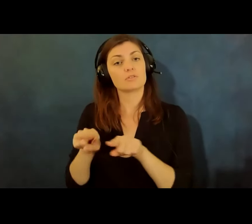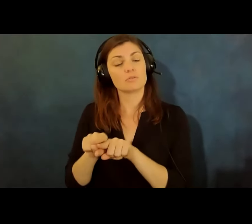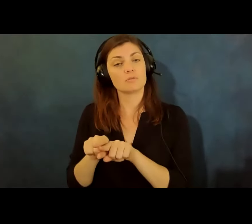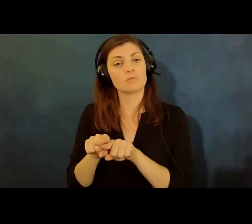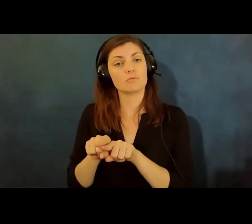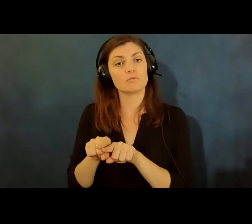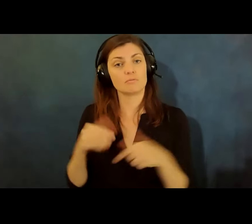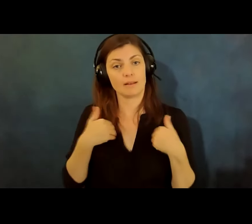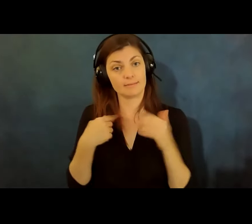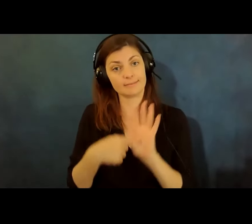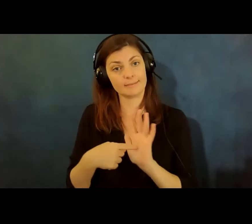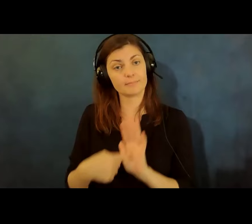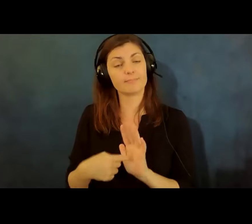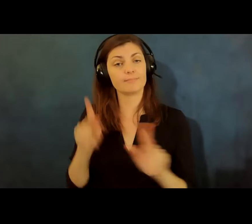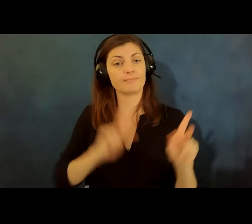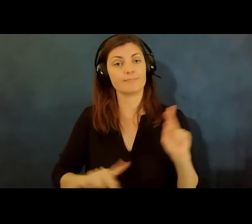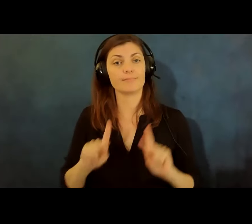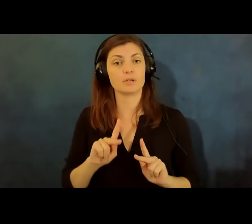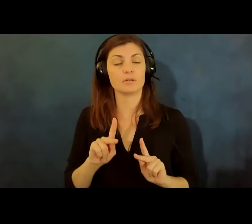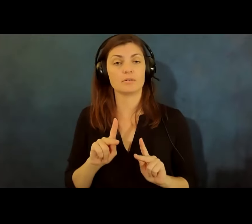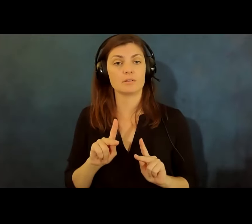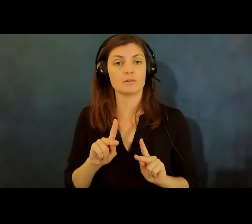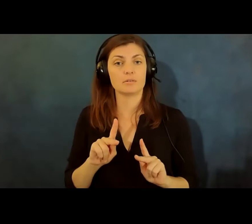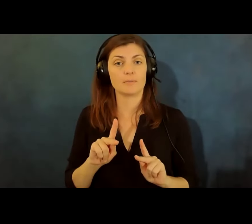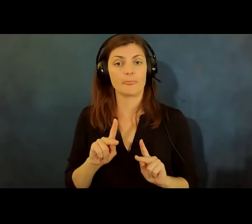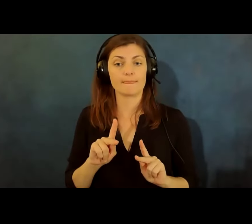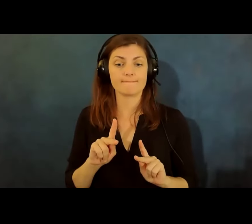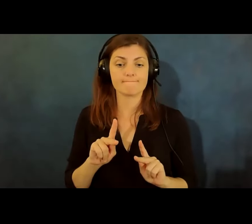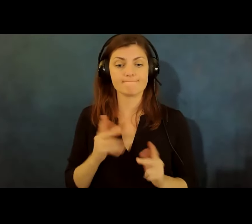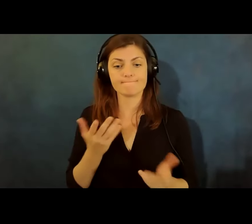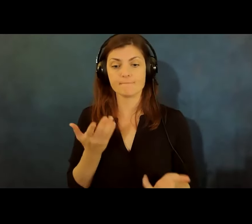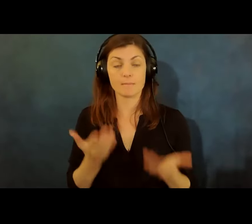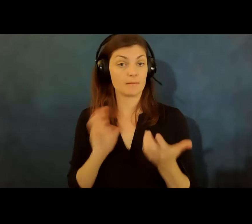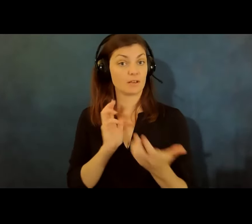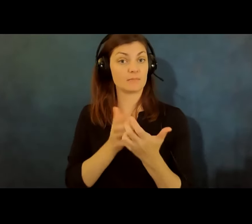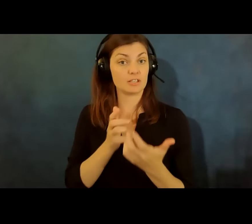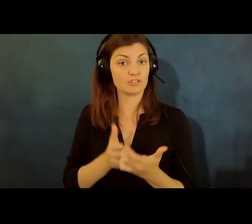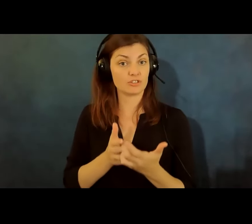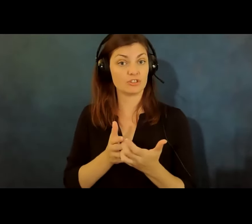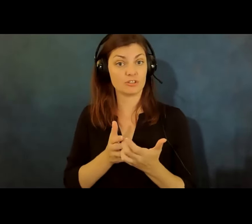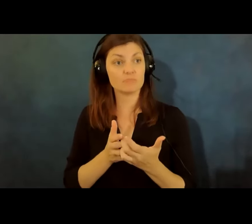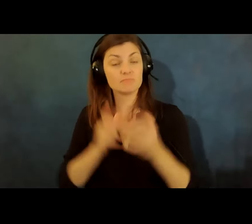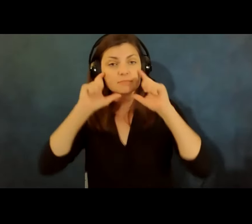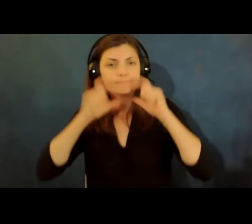had examples of people for whom the accommodation is taking off the mask to communicate but like